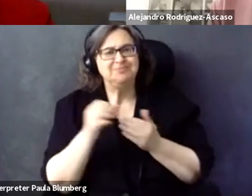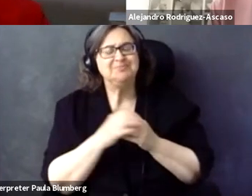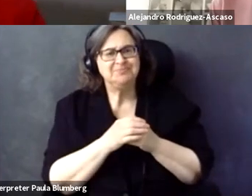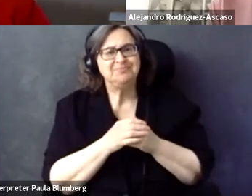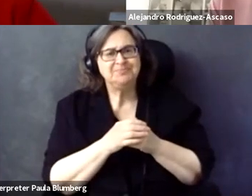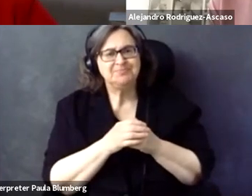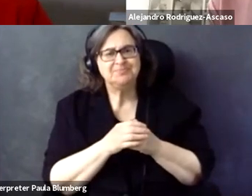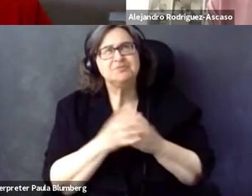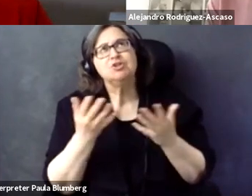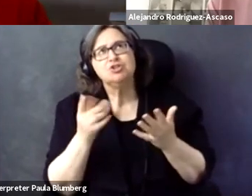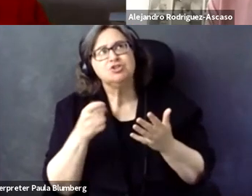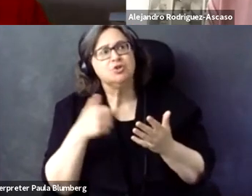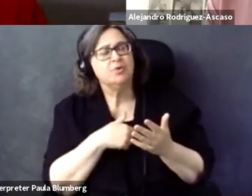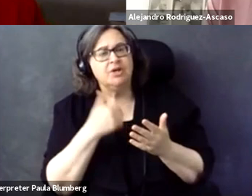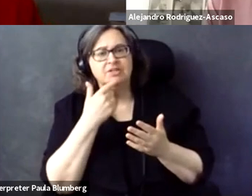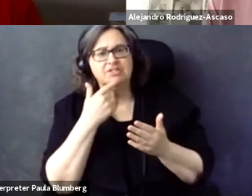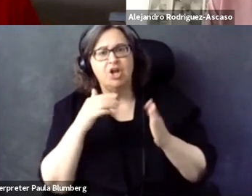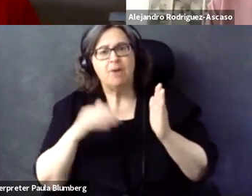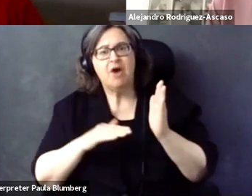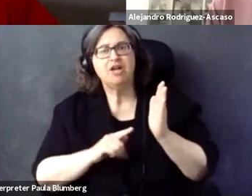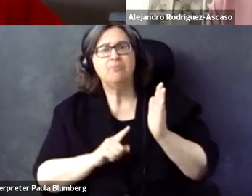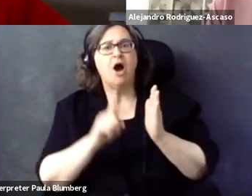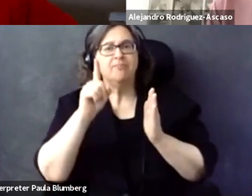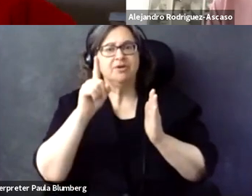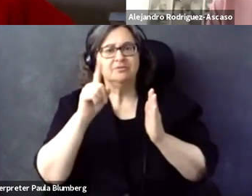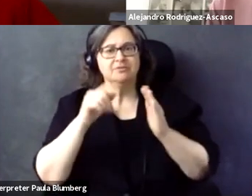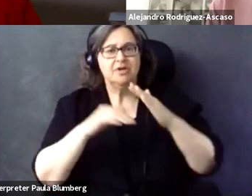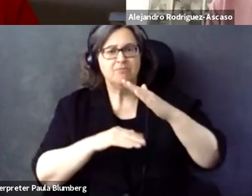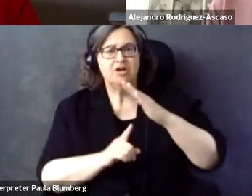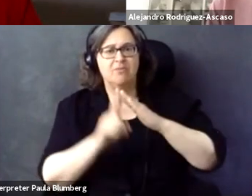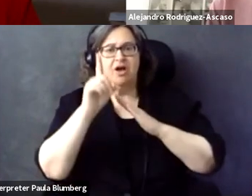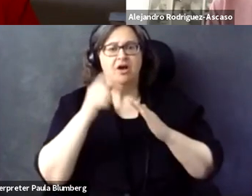forward or how do you see it? >> GARY MOORE: I honestly do think